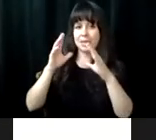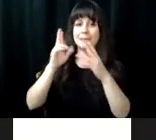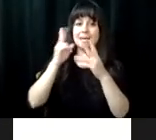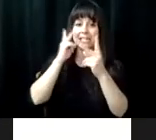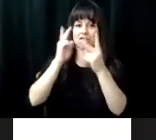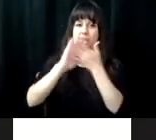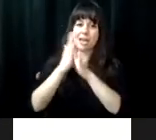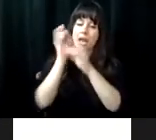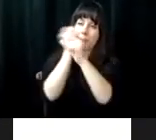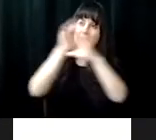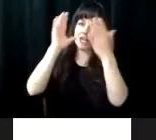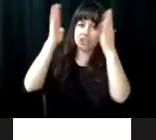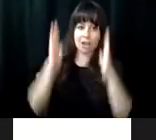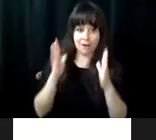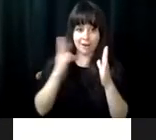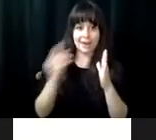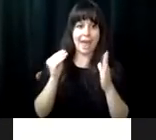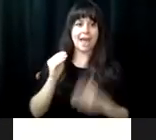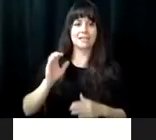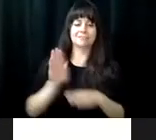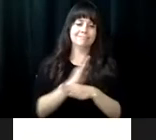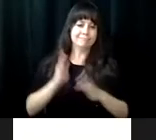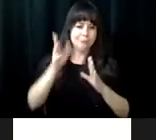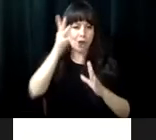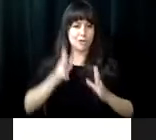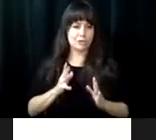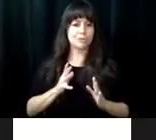live in the Netherlands. >> My name is Roger. My dream is be